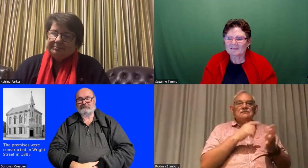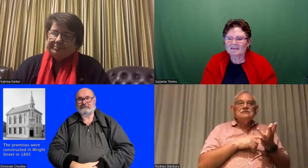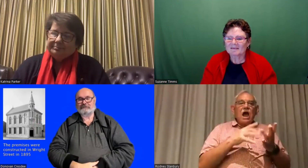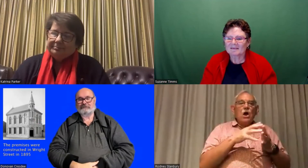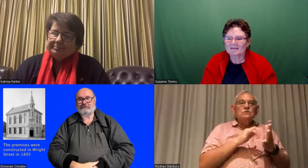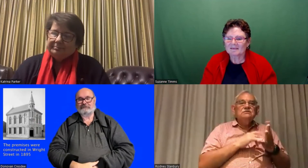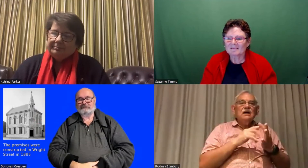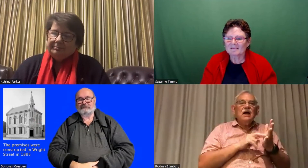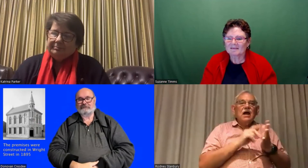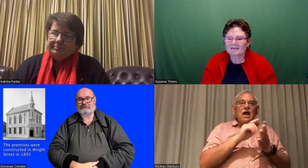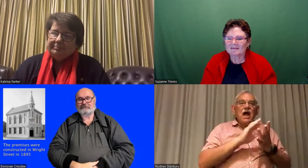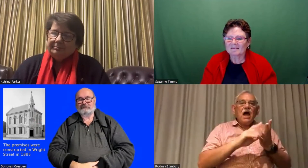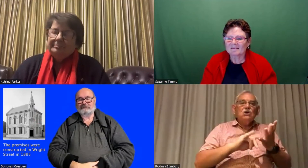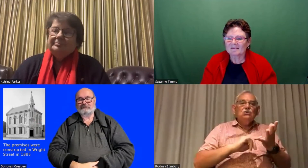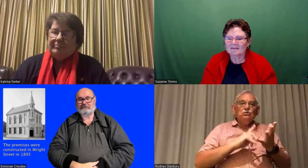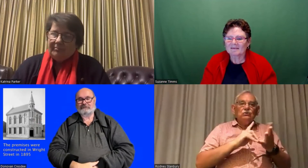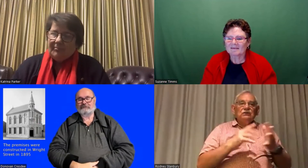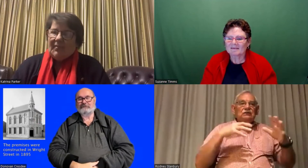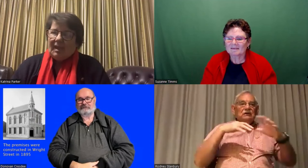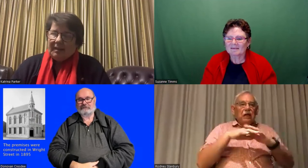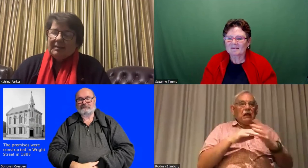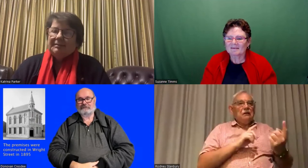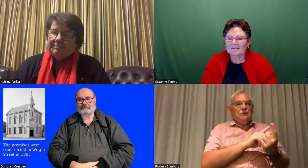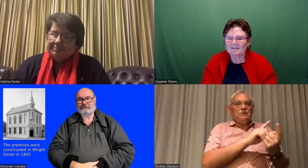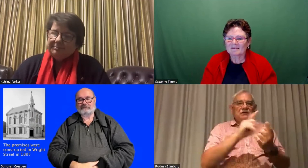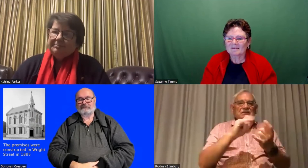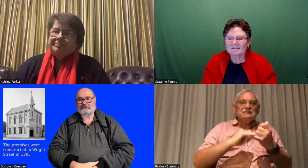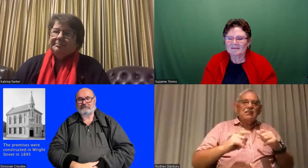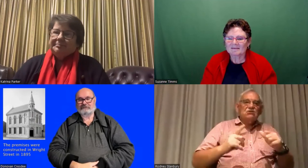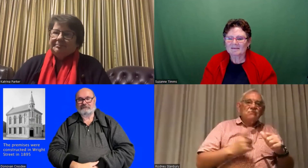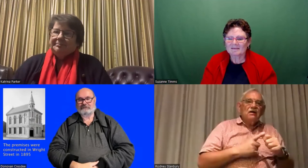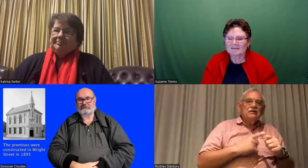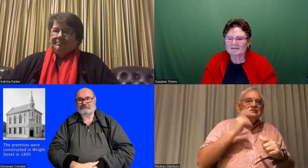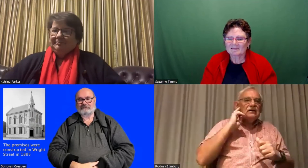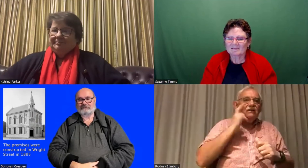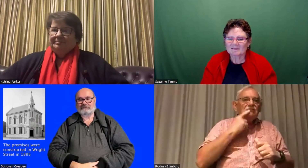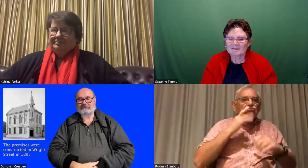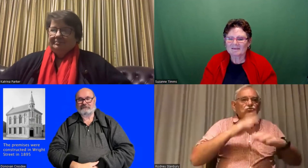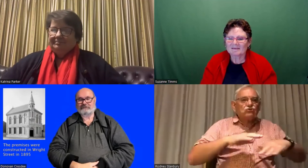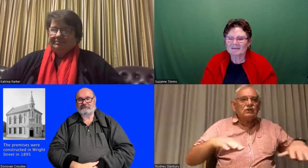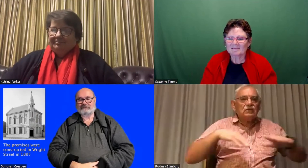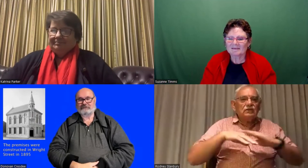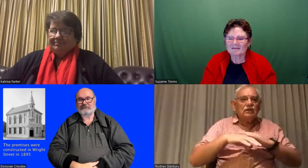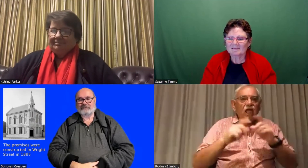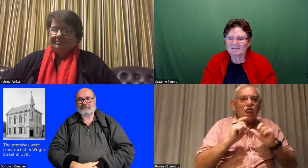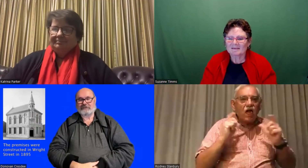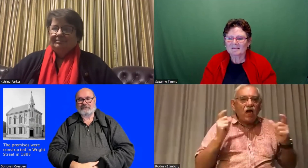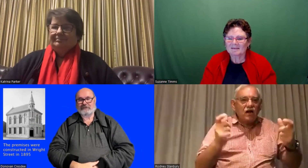went to Townsend house and he met a lot of the South Australian Deaf children in the classes.